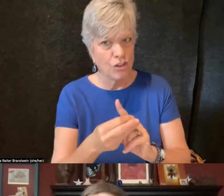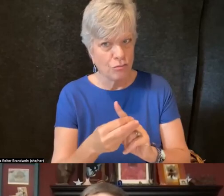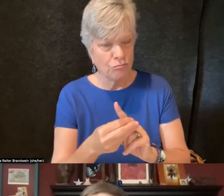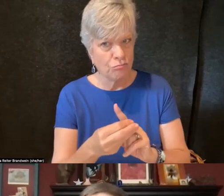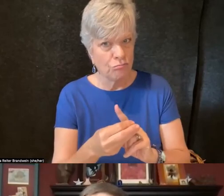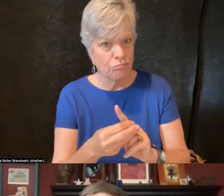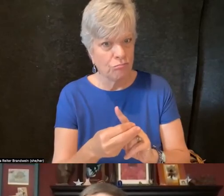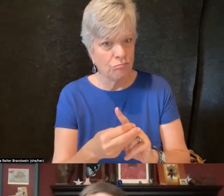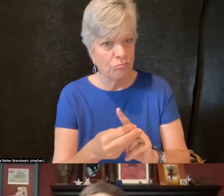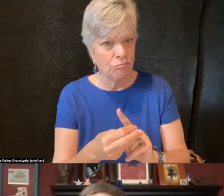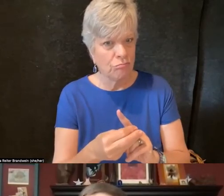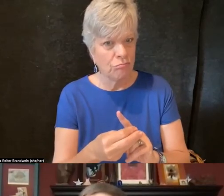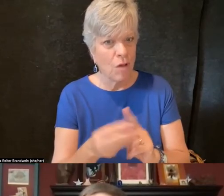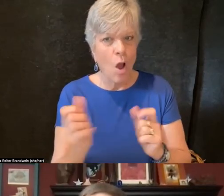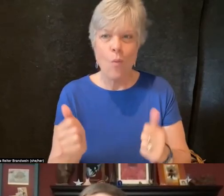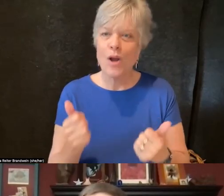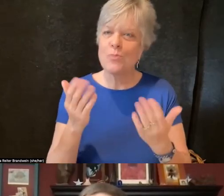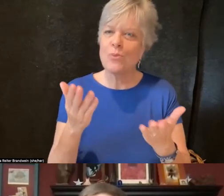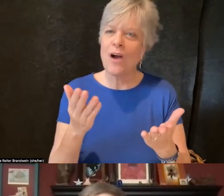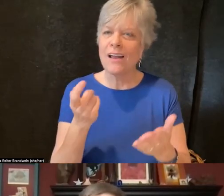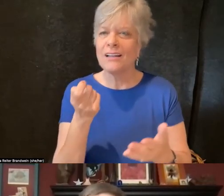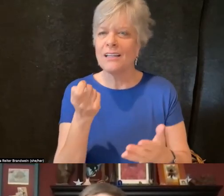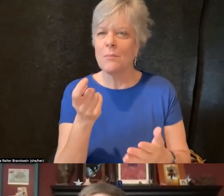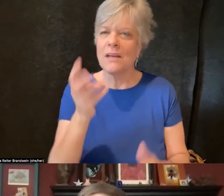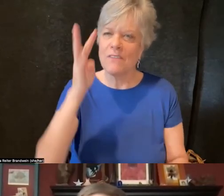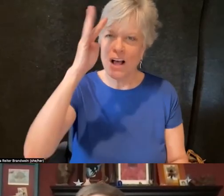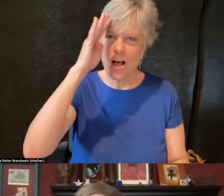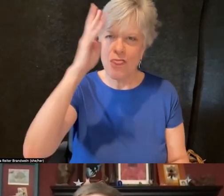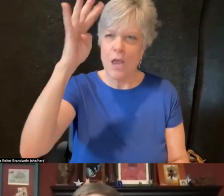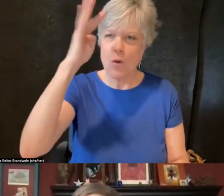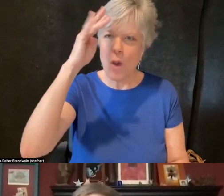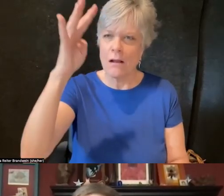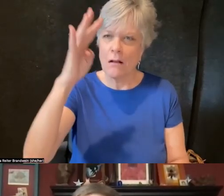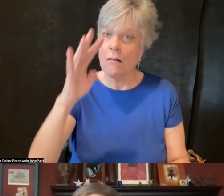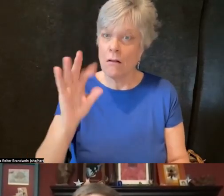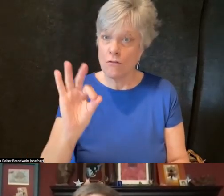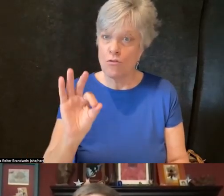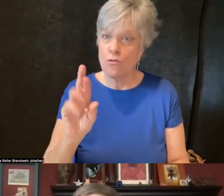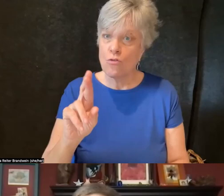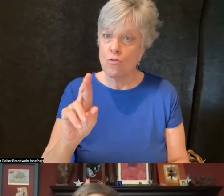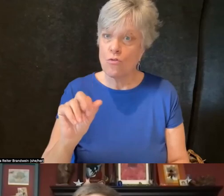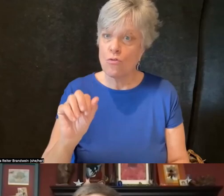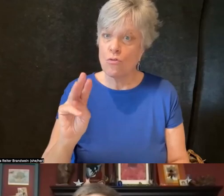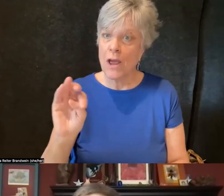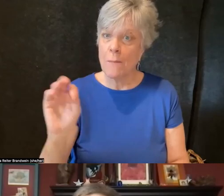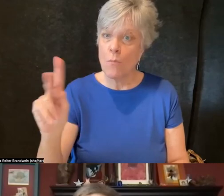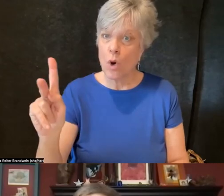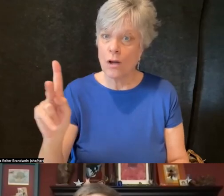I wanted to provide a little bit of a theoretical framework that really helped me understand personally